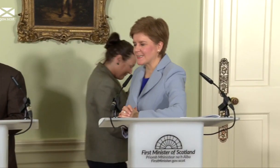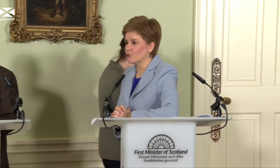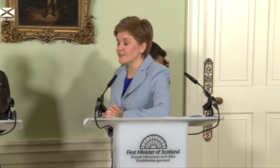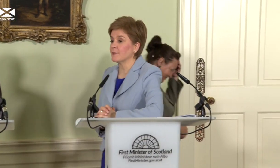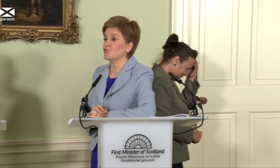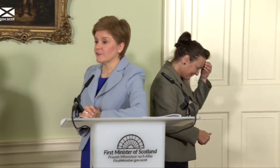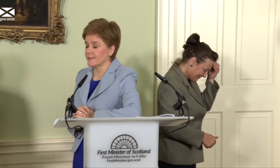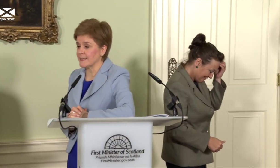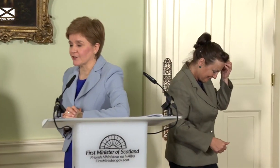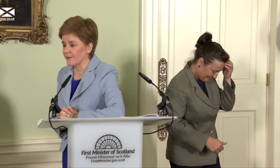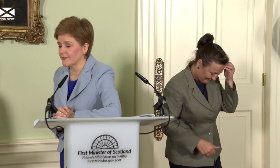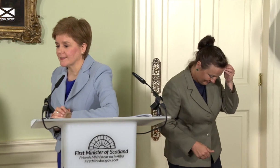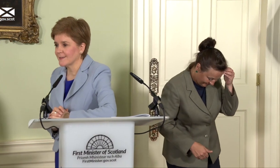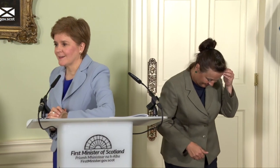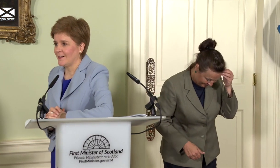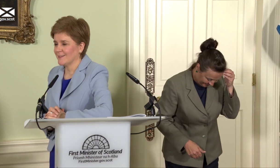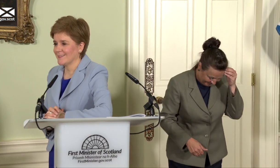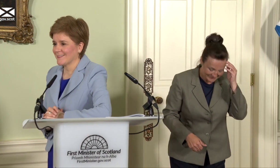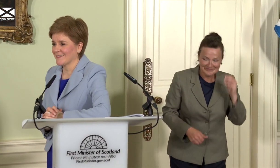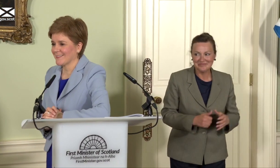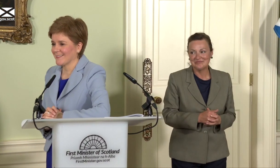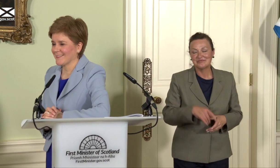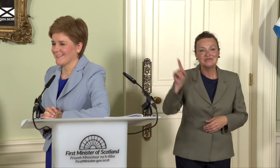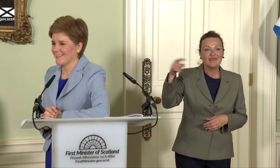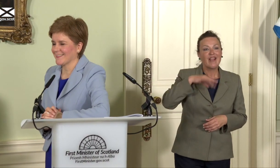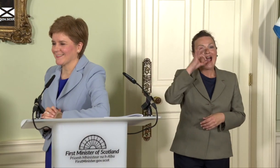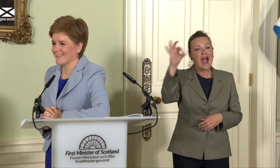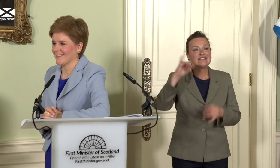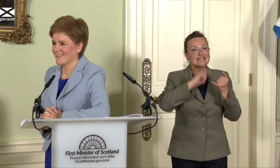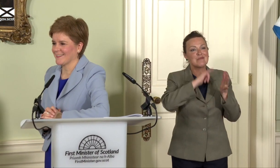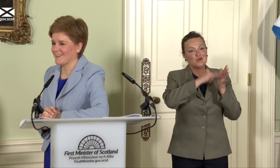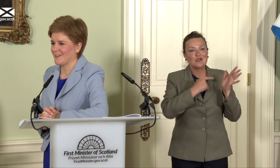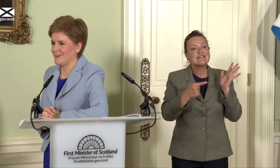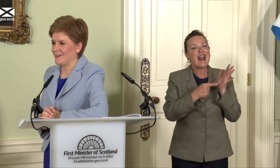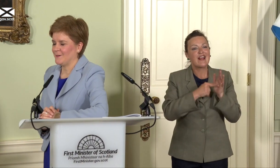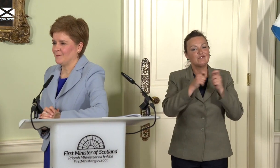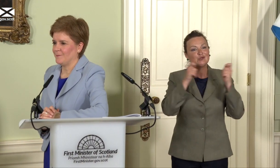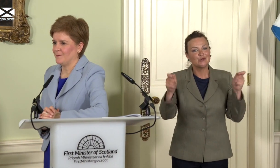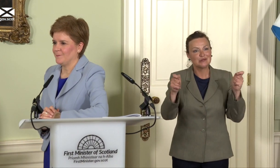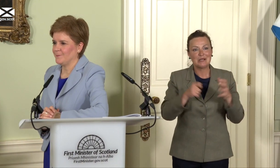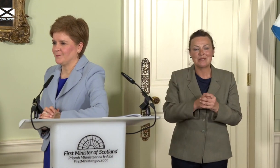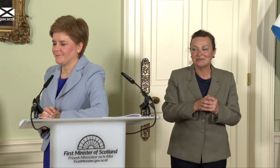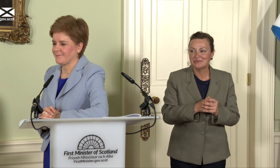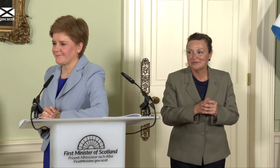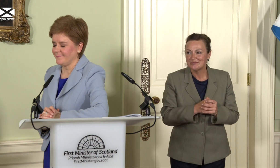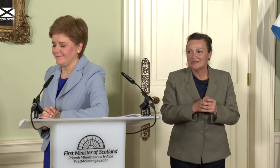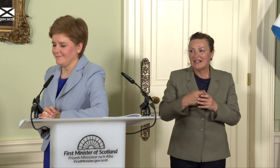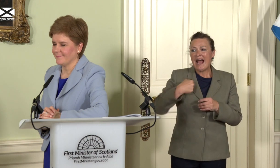I’ll go to Simon Johnson of the Telegraph. Thank you, First Minister. It is quite difficult to see Boris Johnson changing his mind on this, given everything else that’s